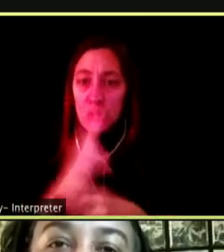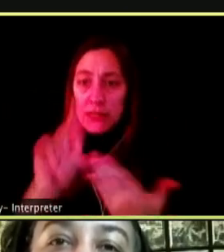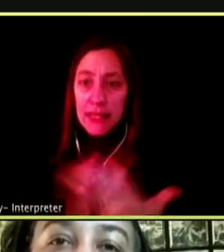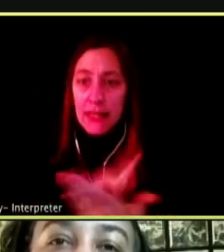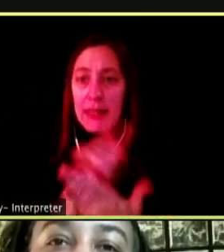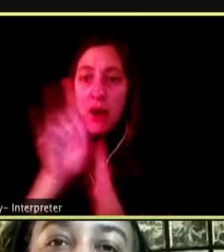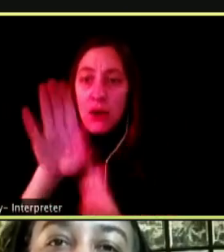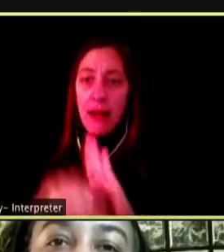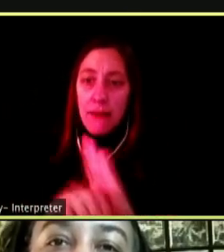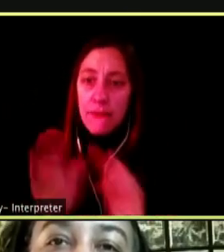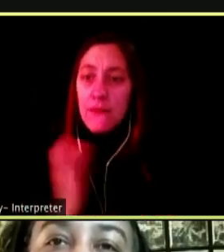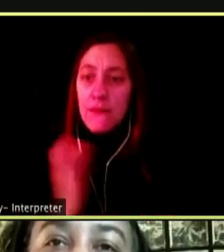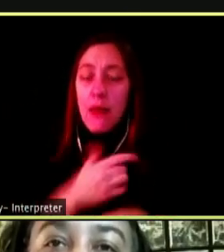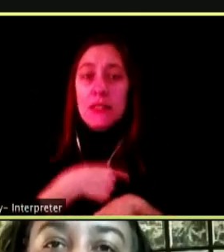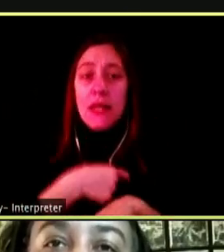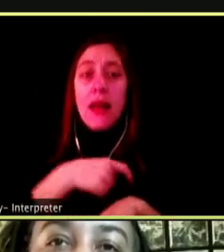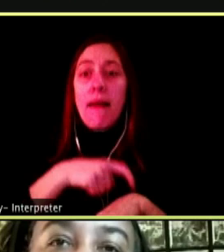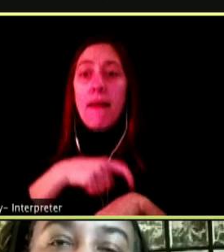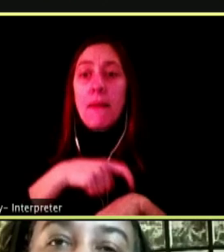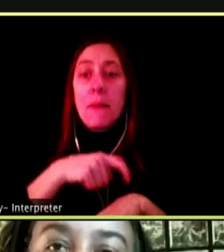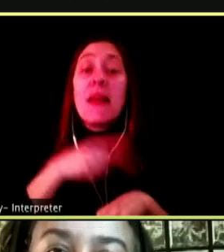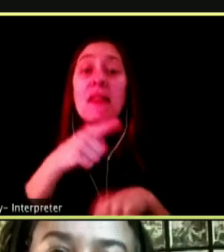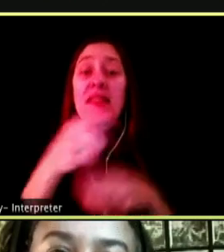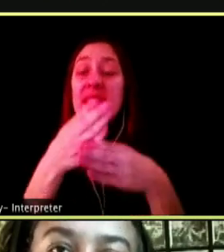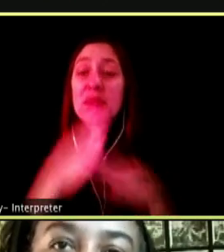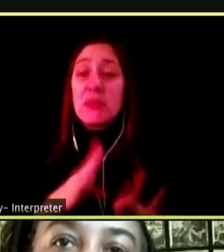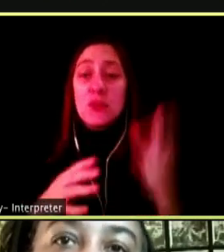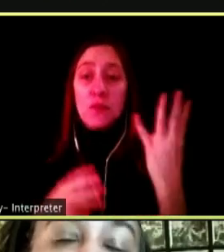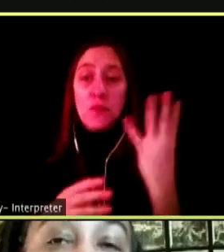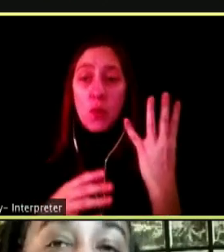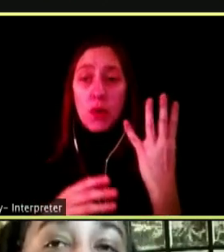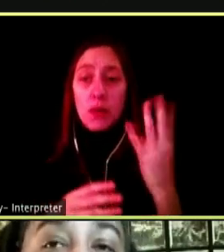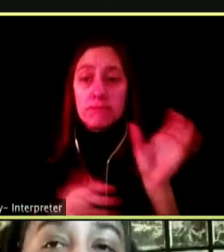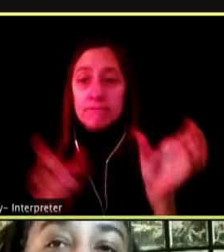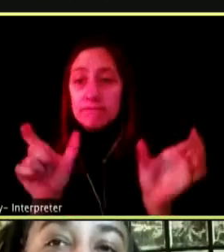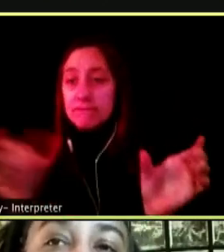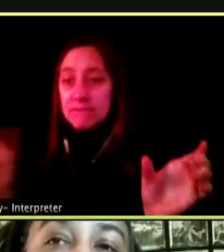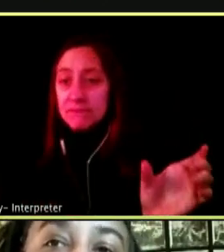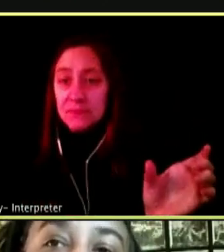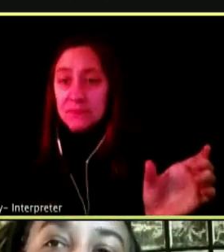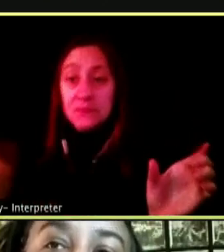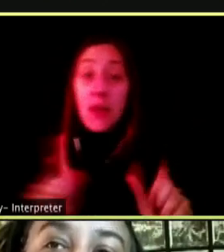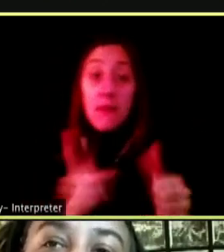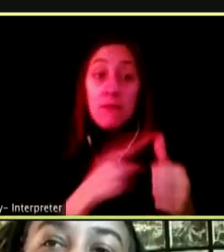THIS SPECIAL IS SPLIT INTO FOUR PARTS. THE FIRST PART IS OUR KEYNOTE ADDRESS.